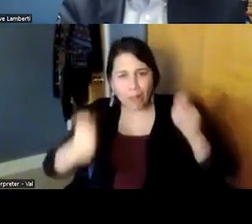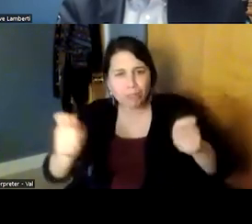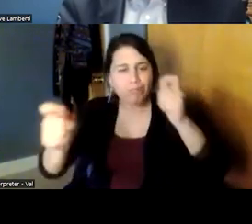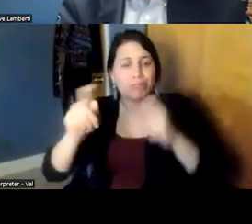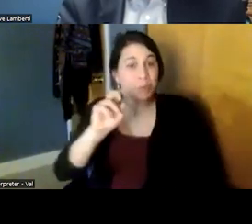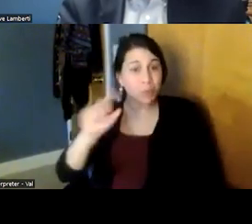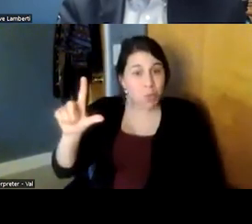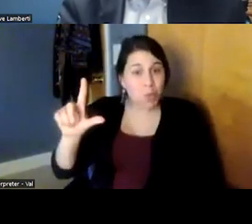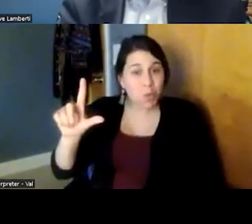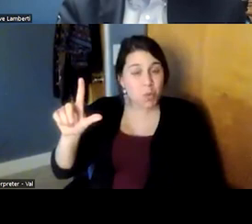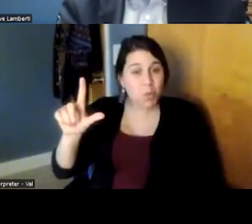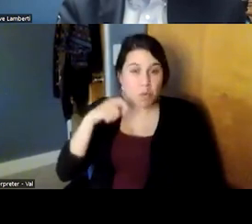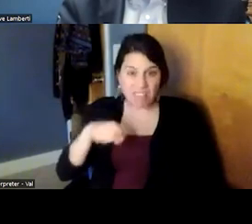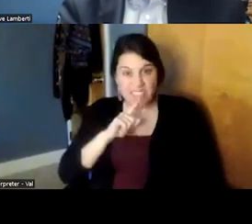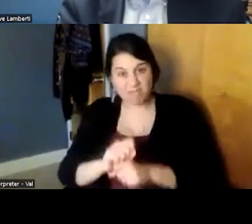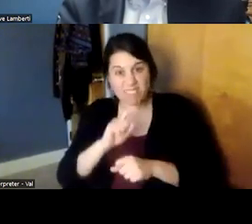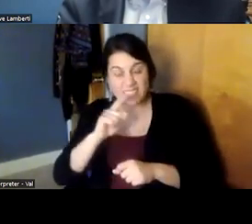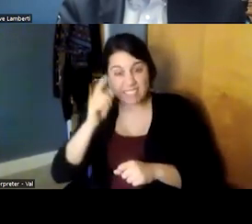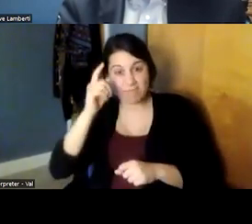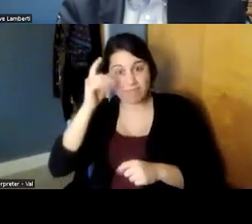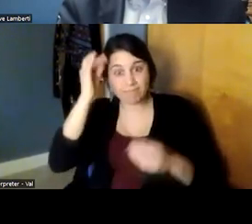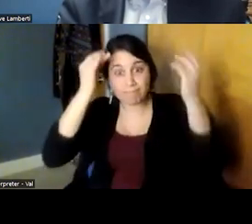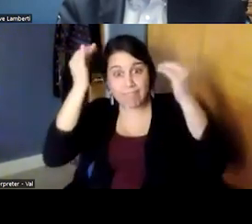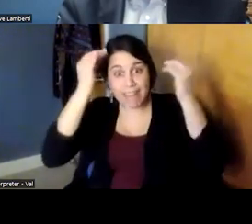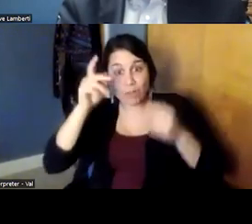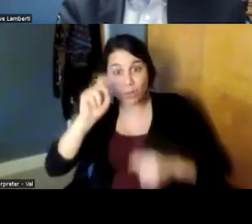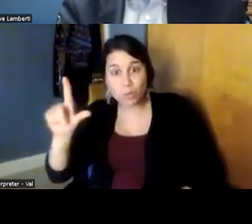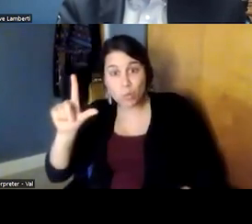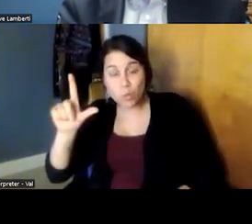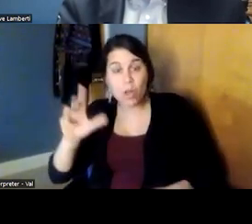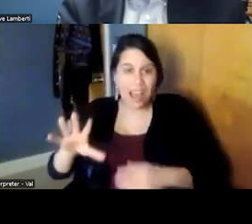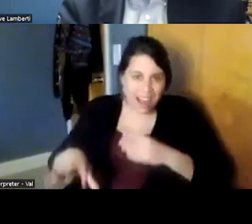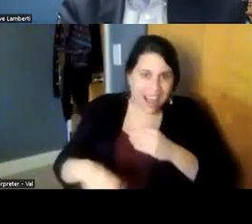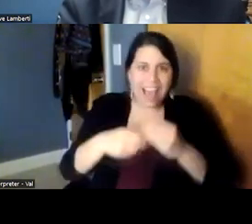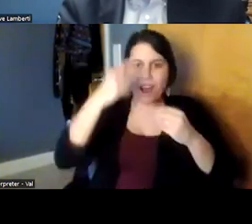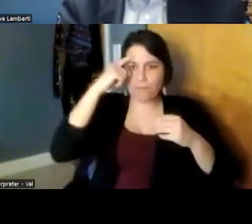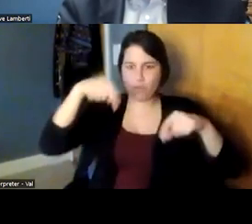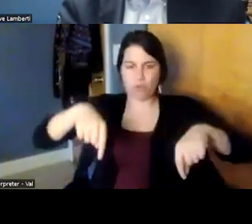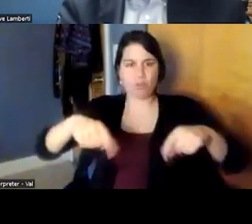for the 21st century and add on to what it was in the 20th century and so i know from